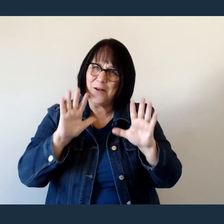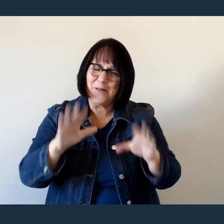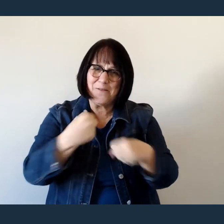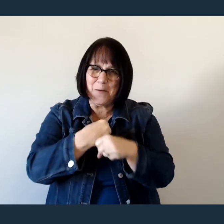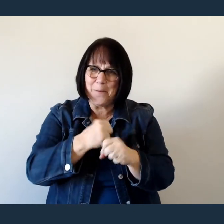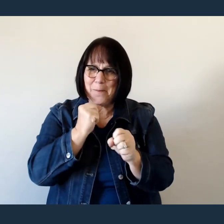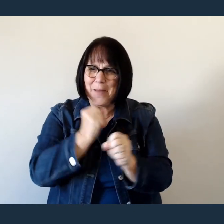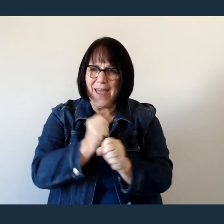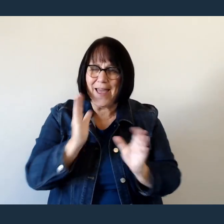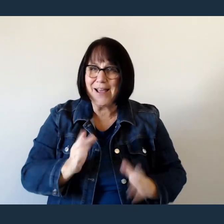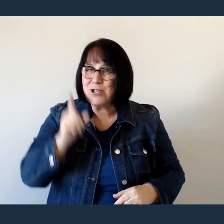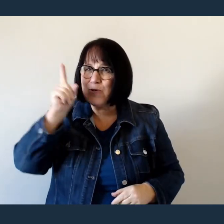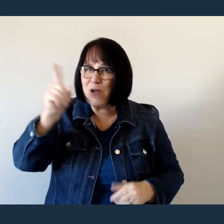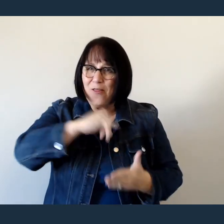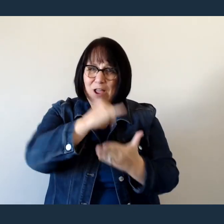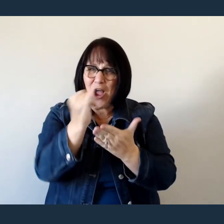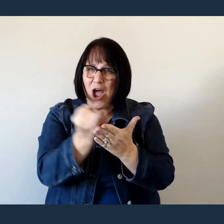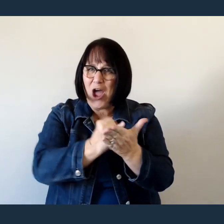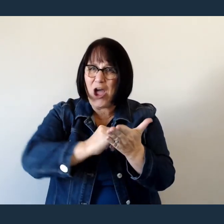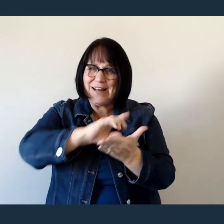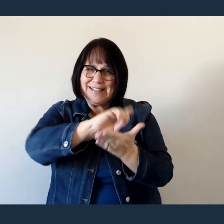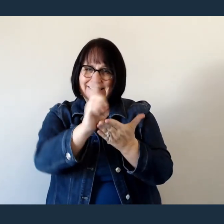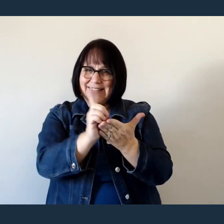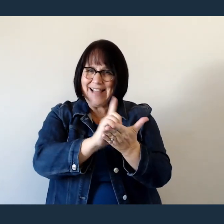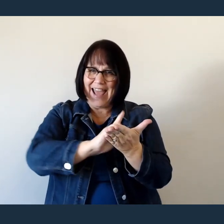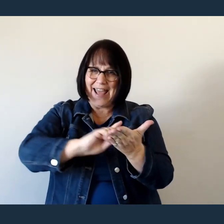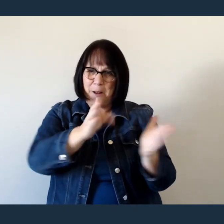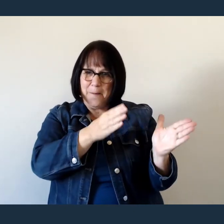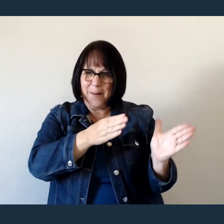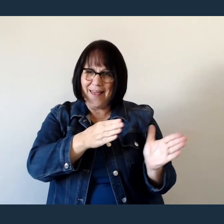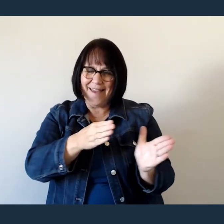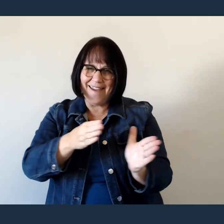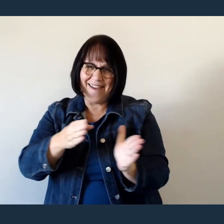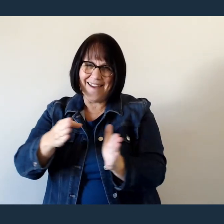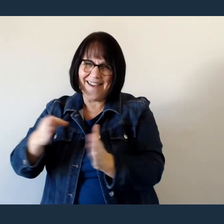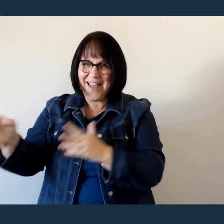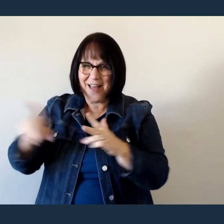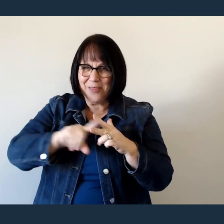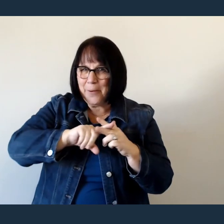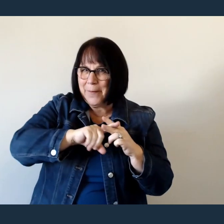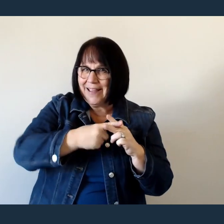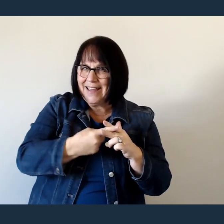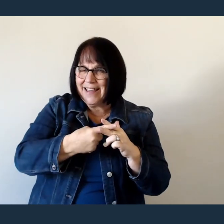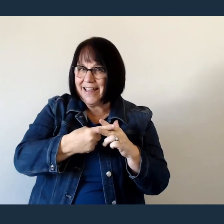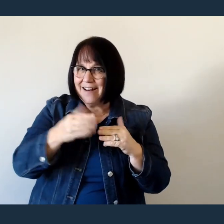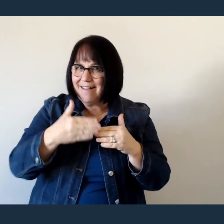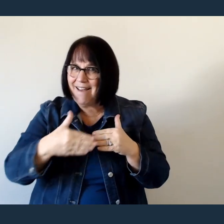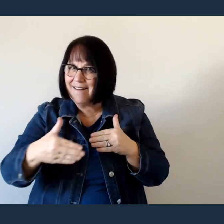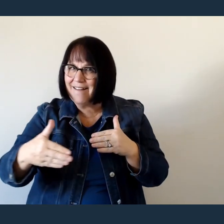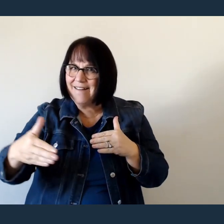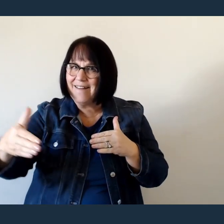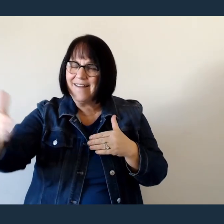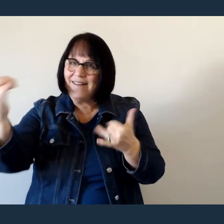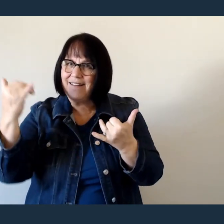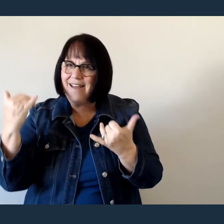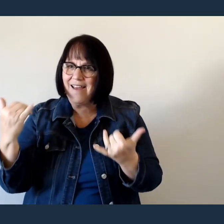You're an artist and a potter I'm the canvas and the clay